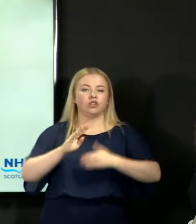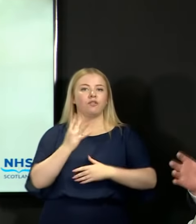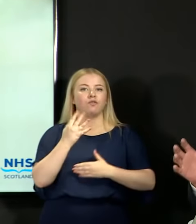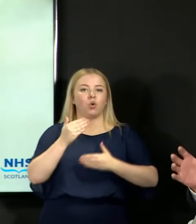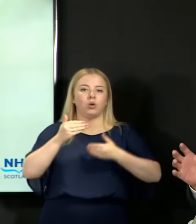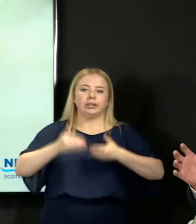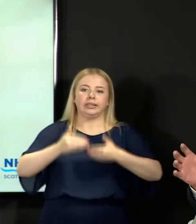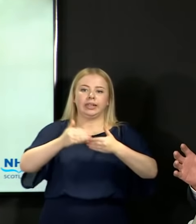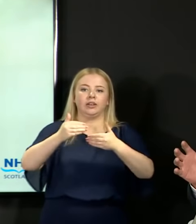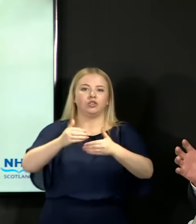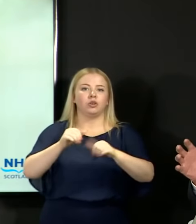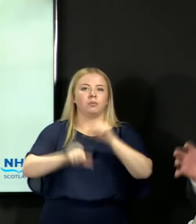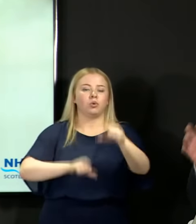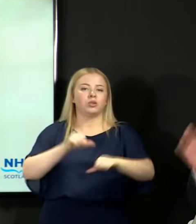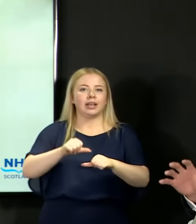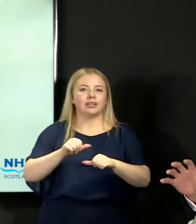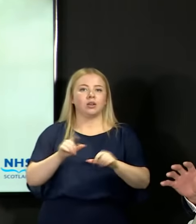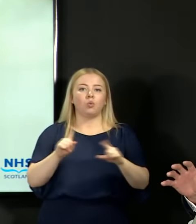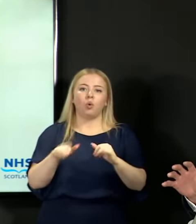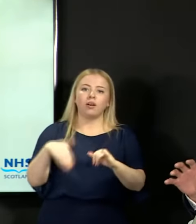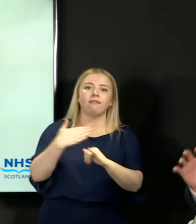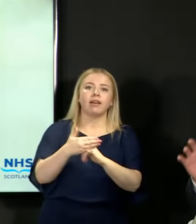And the final stage of the process is appeals.